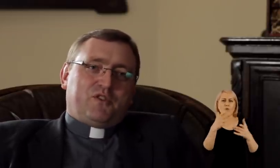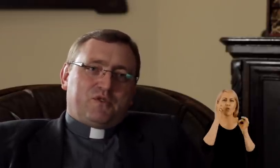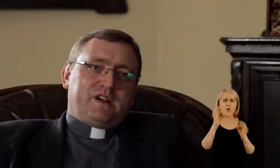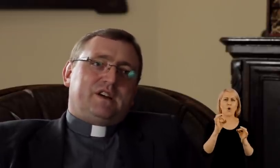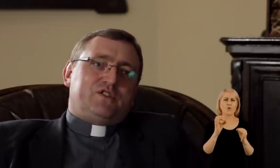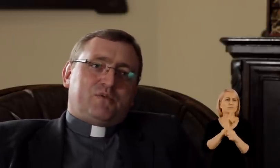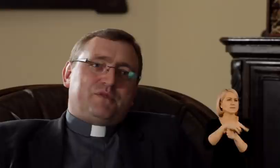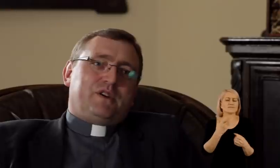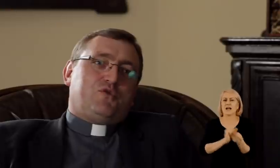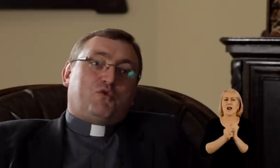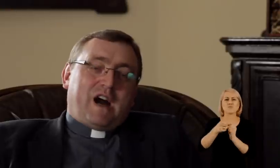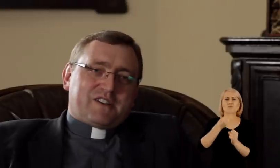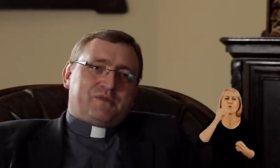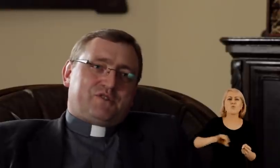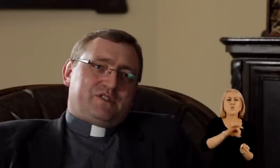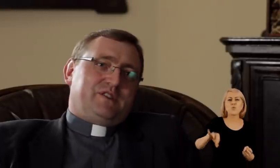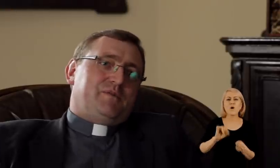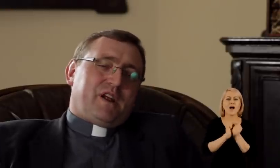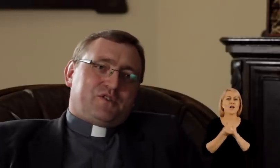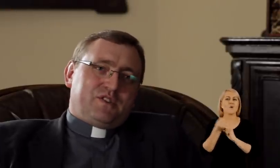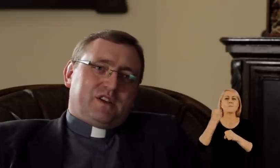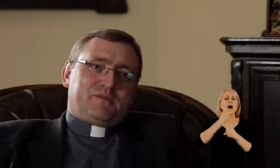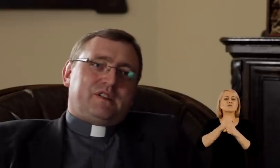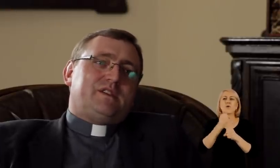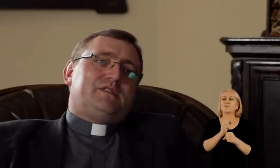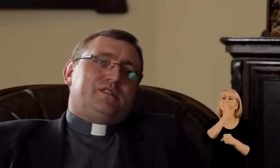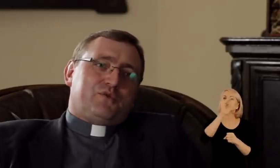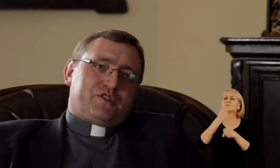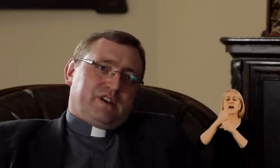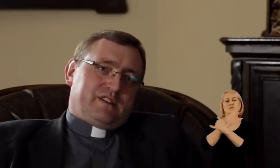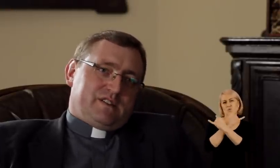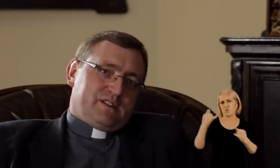can be a good cook, can be a good employee.